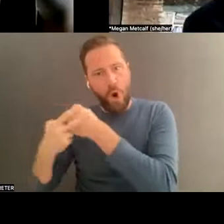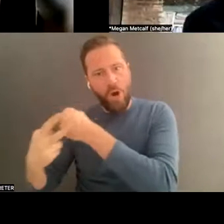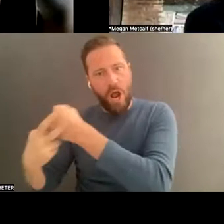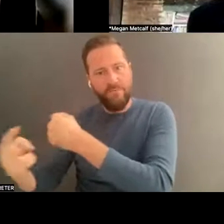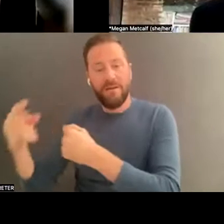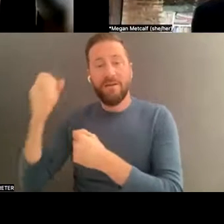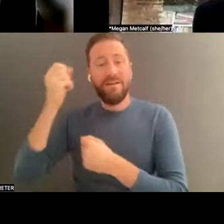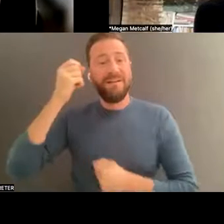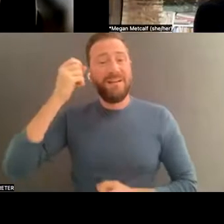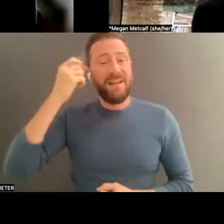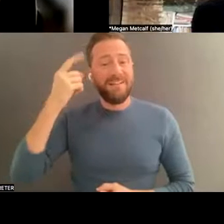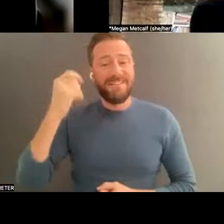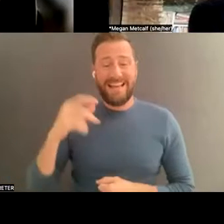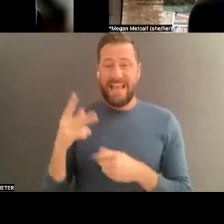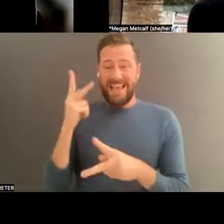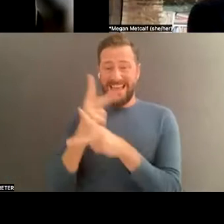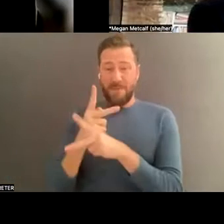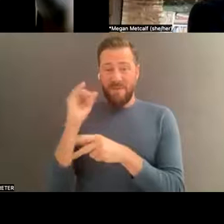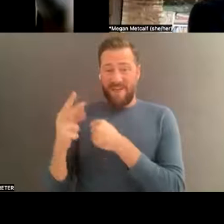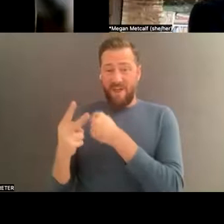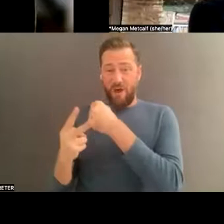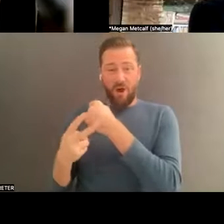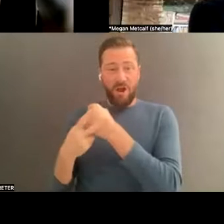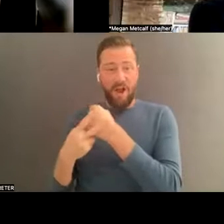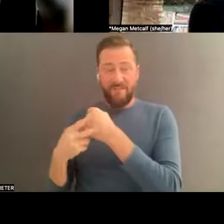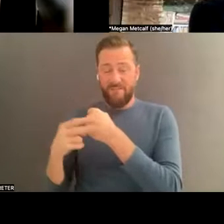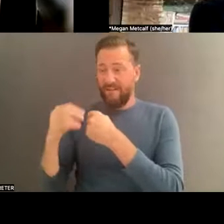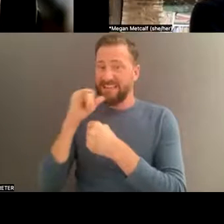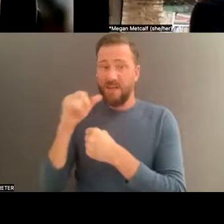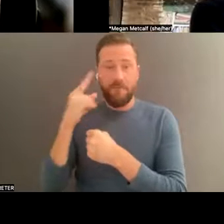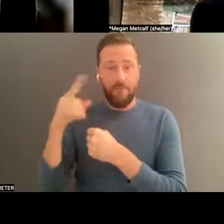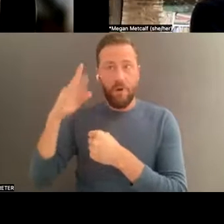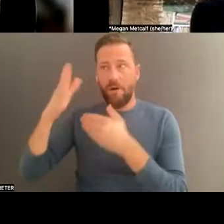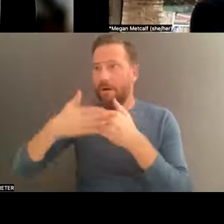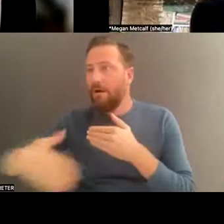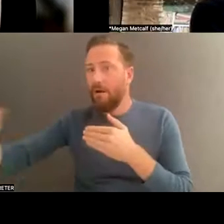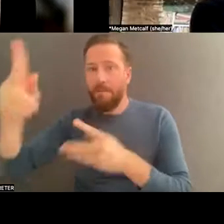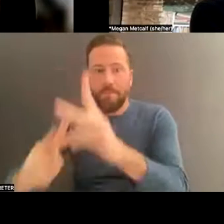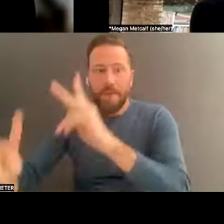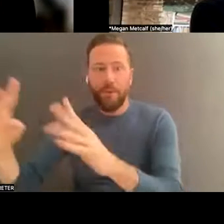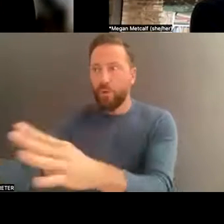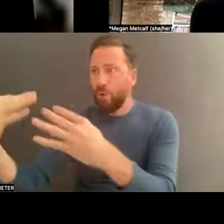for a legacy but it's for the present and for yourself. My ability to look back on my work and review that also tells